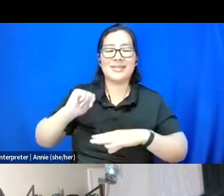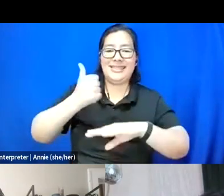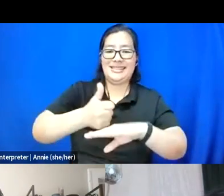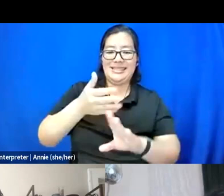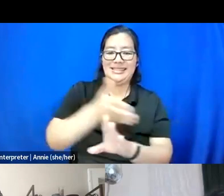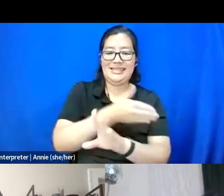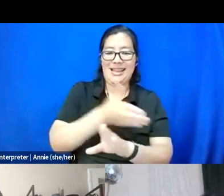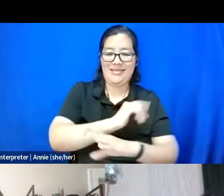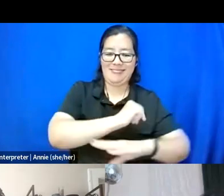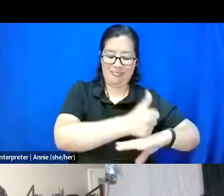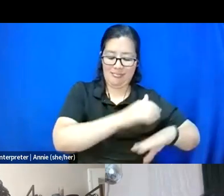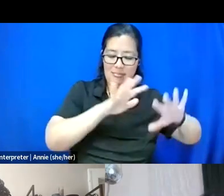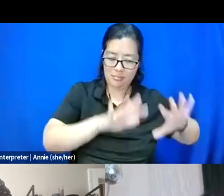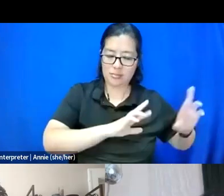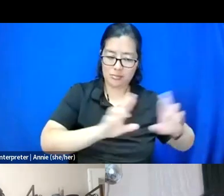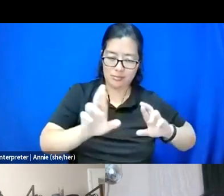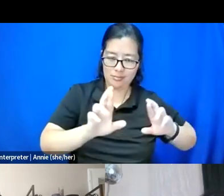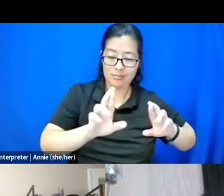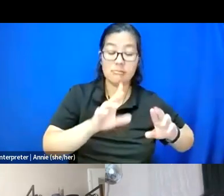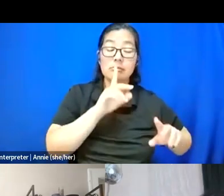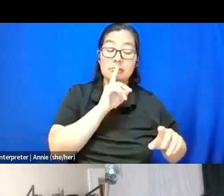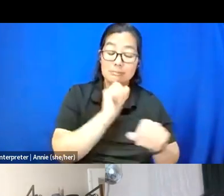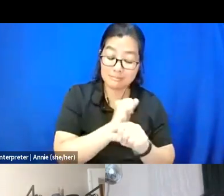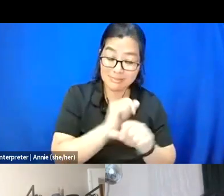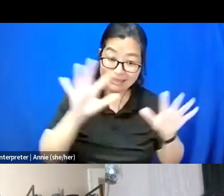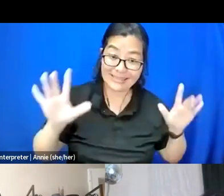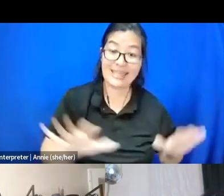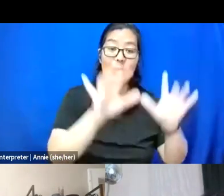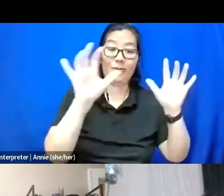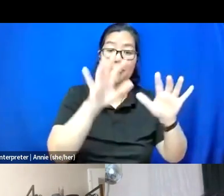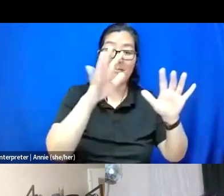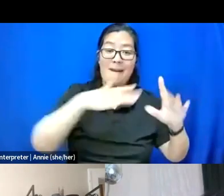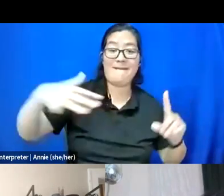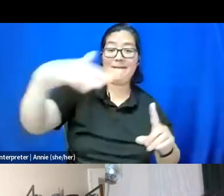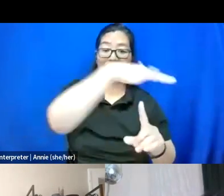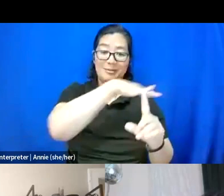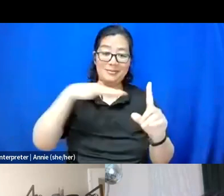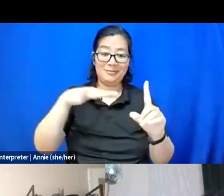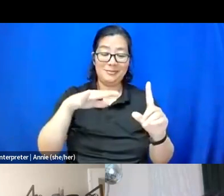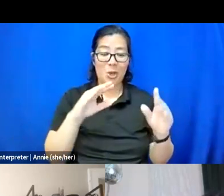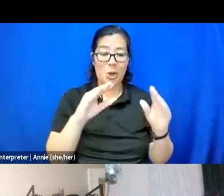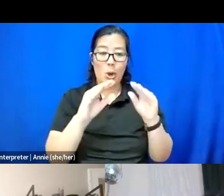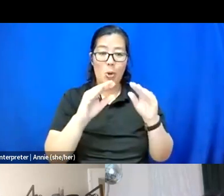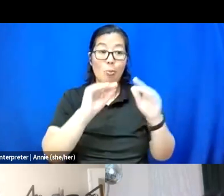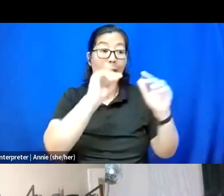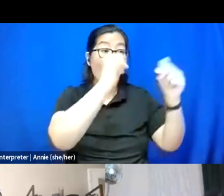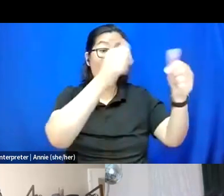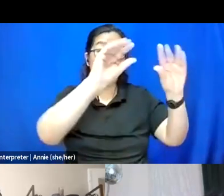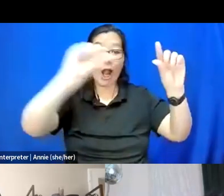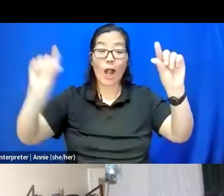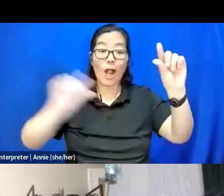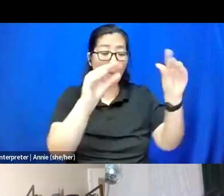Like, literally decorate my environment, move my little chat keys around my -- on my shelves.